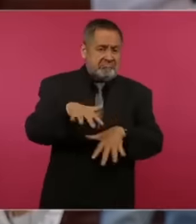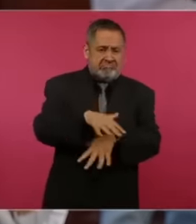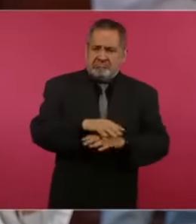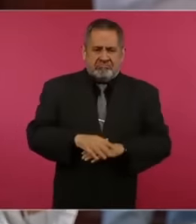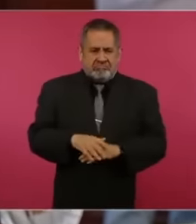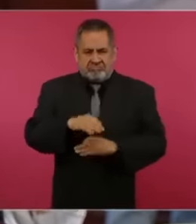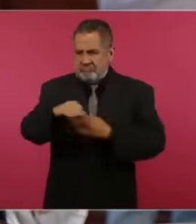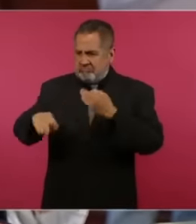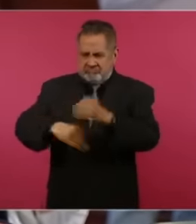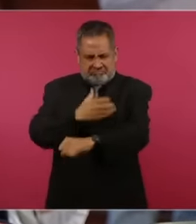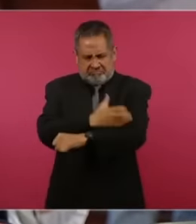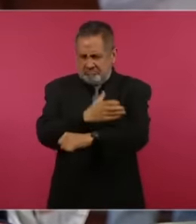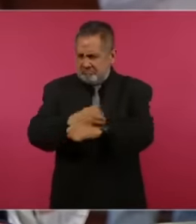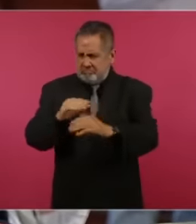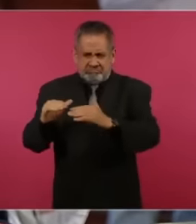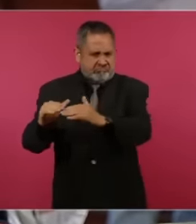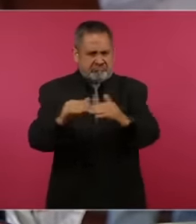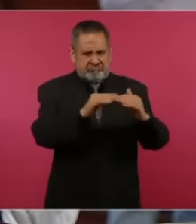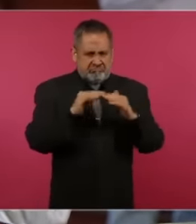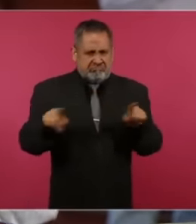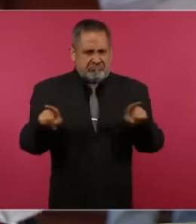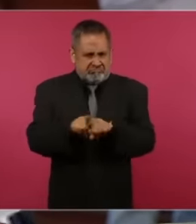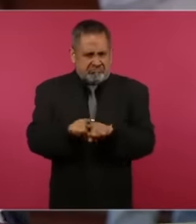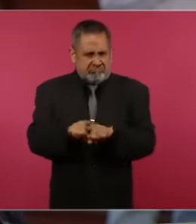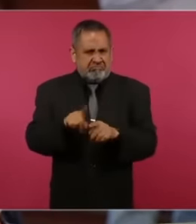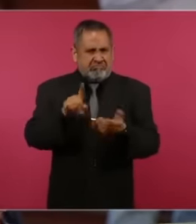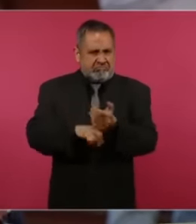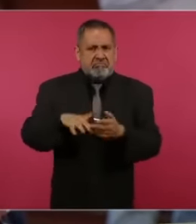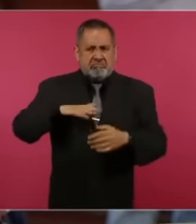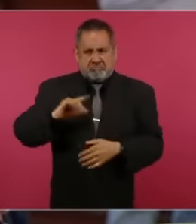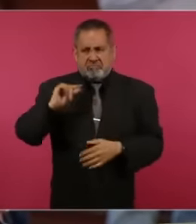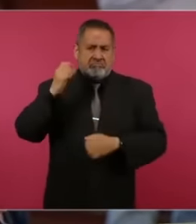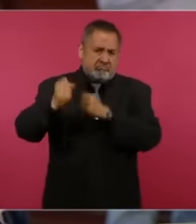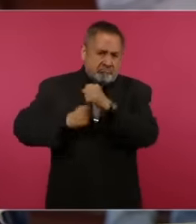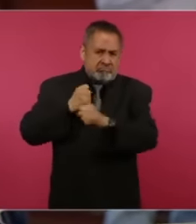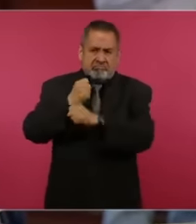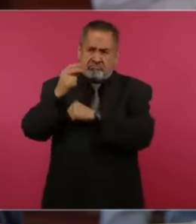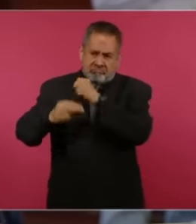respect for all our colleagues, we know that There are career journalists and empirical journalists